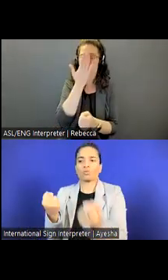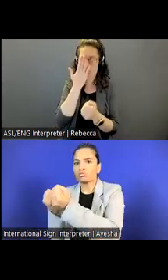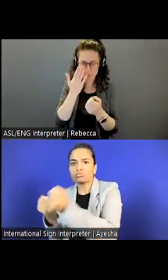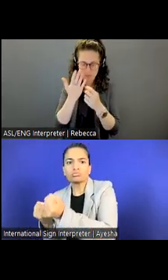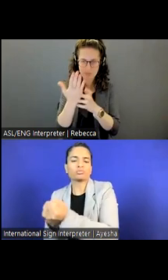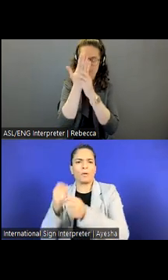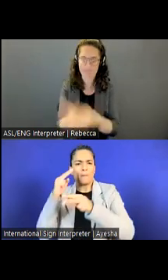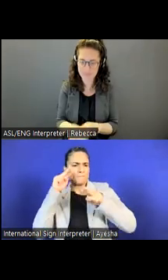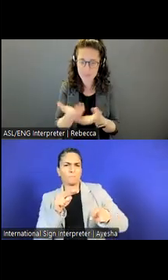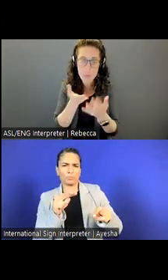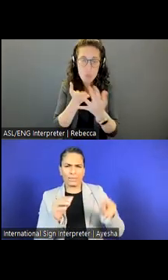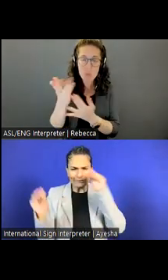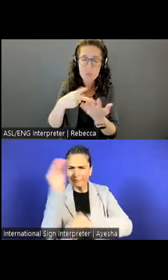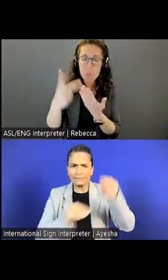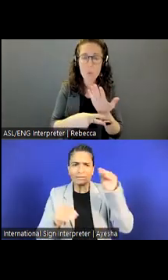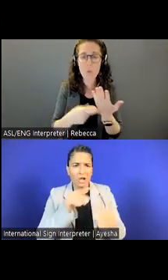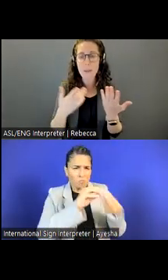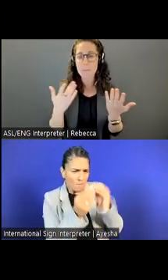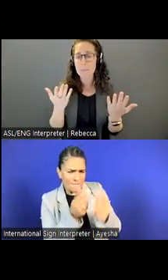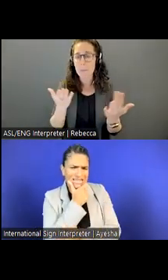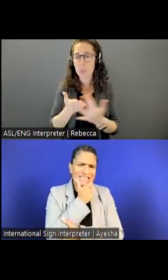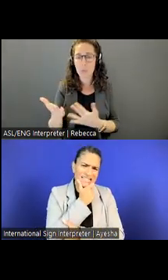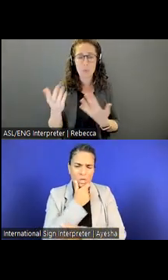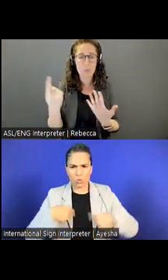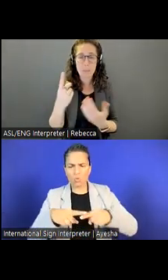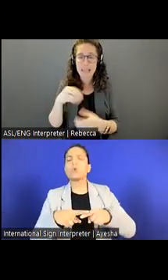Whether it's through a program or something just within the workplace itself.